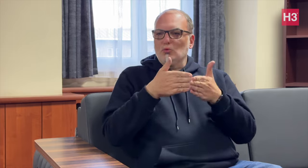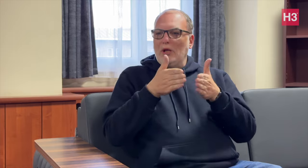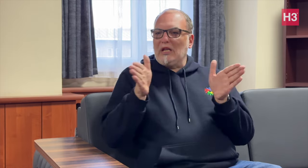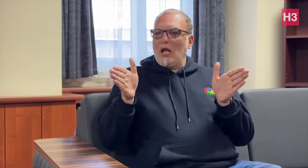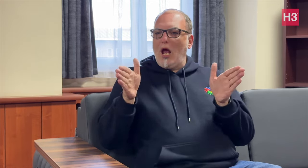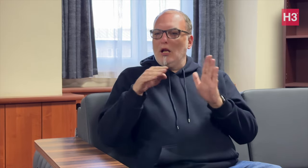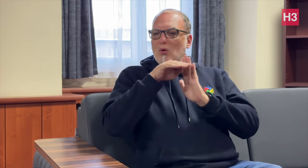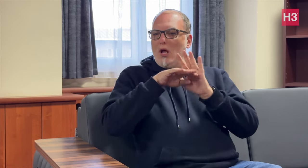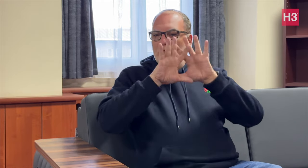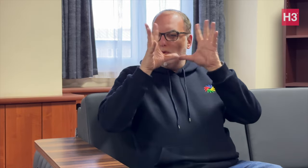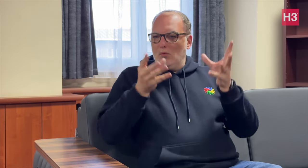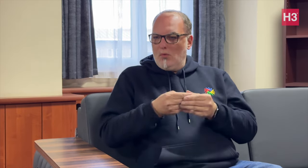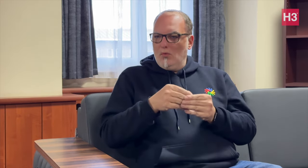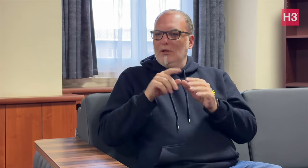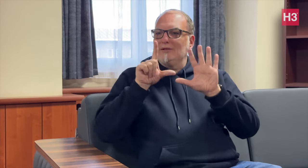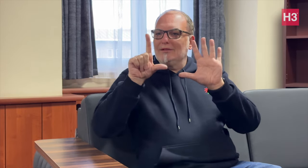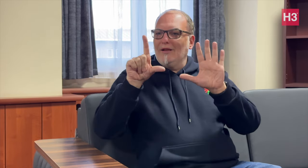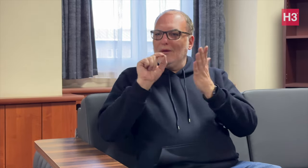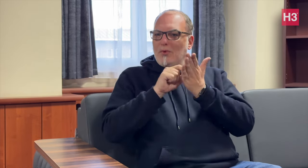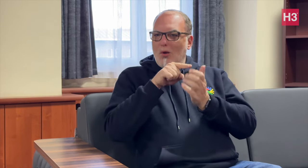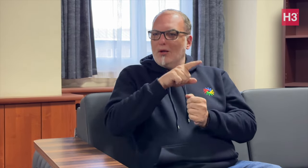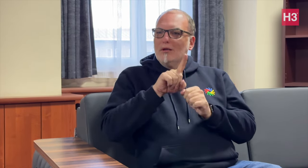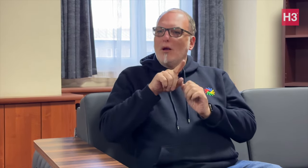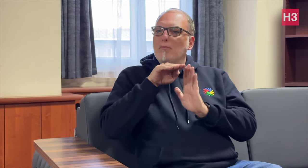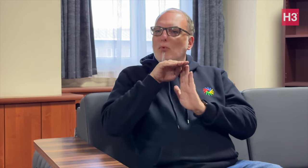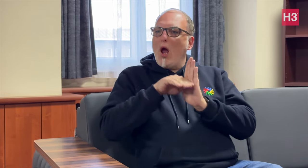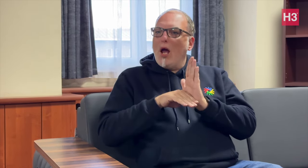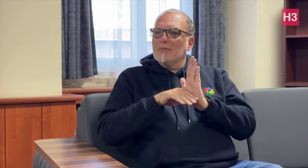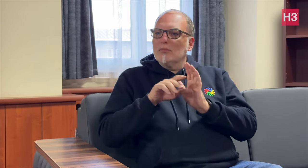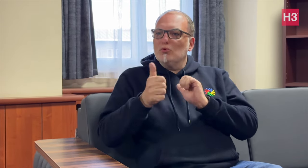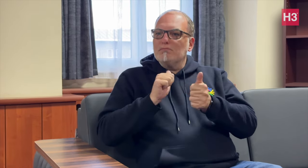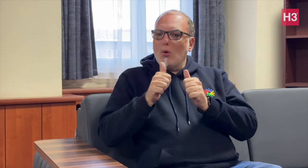regulations. On the 7th pointer under the program, there is an